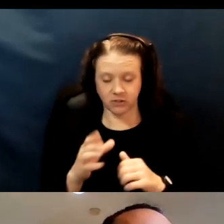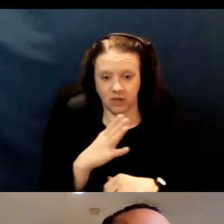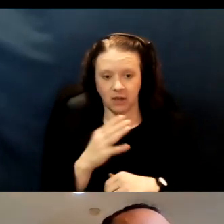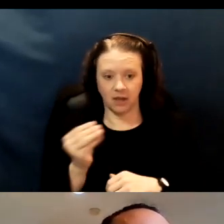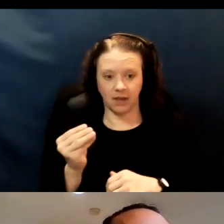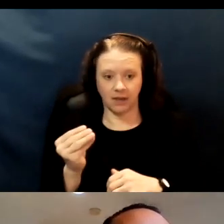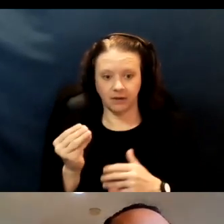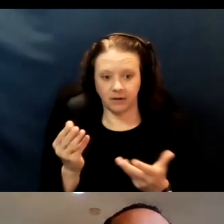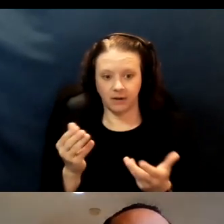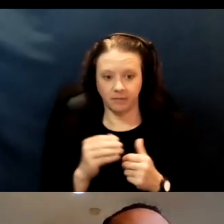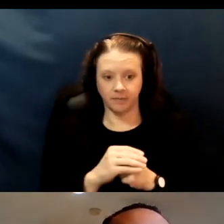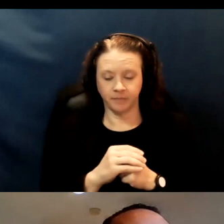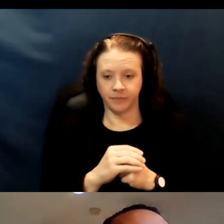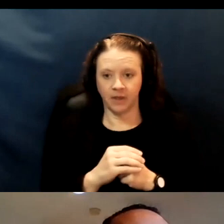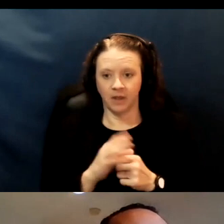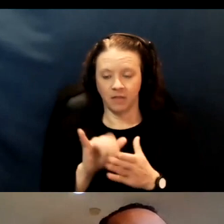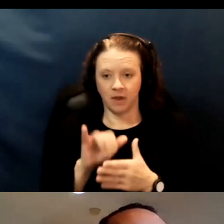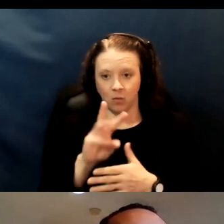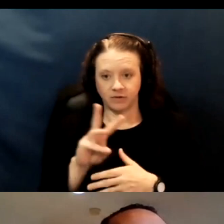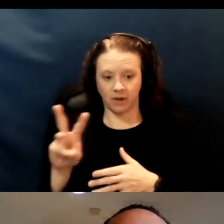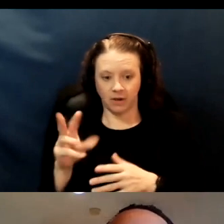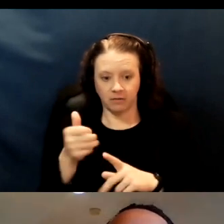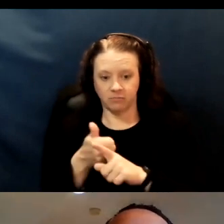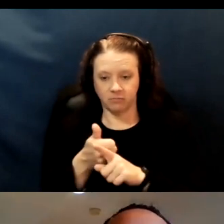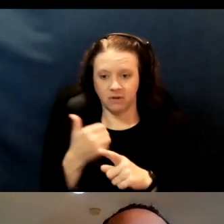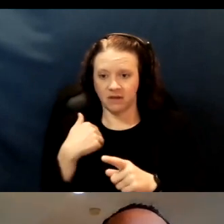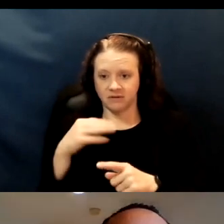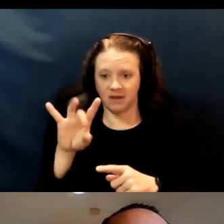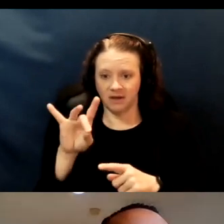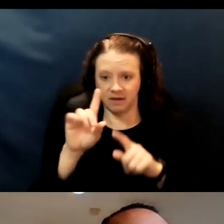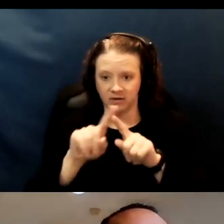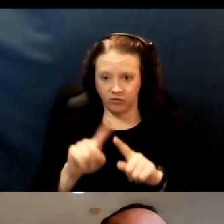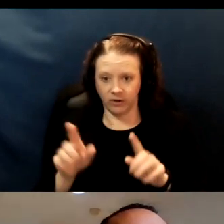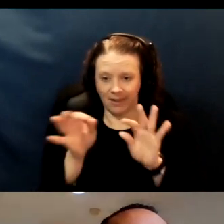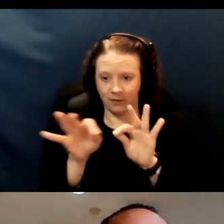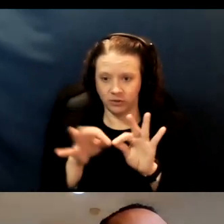So the website has like eight different languages available on it.